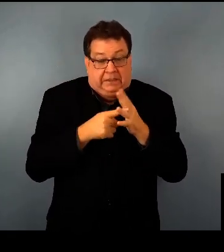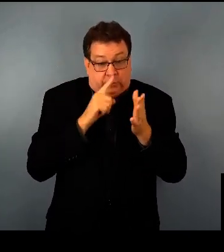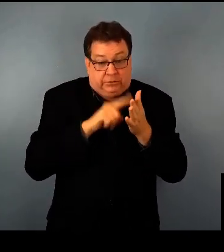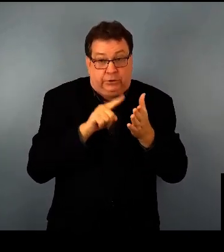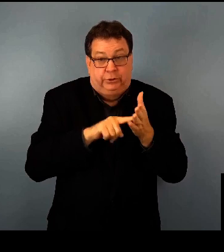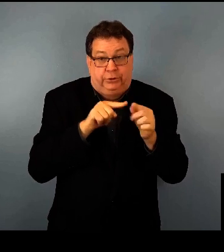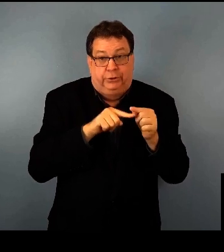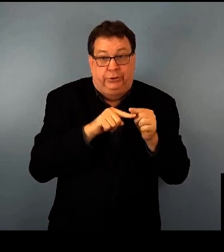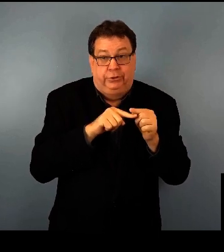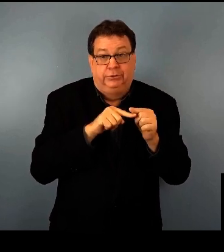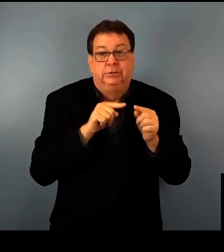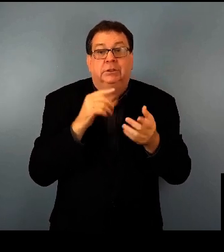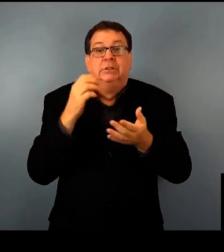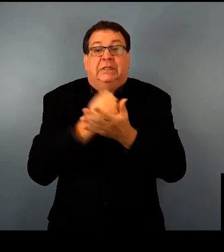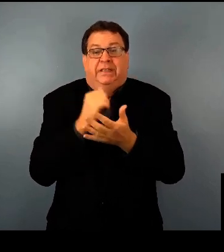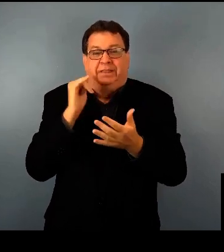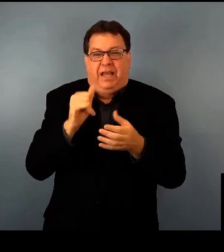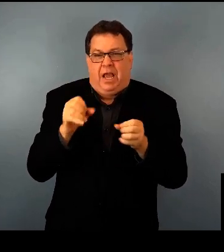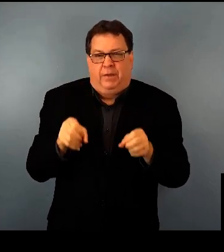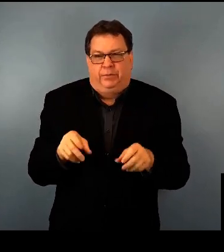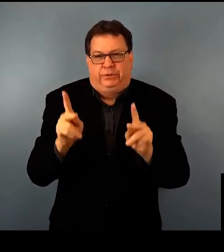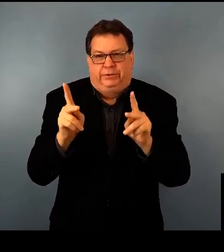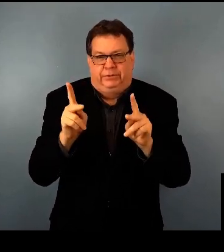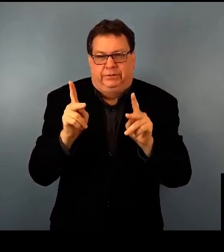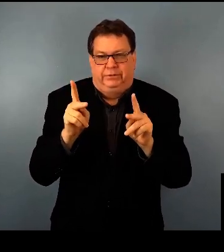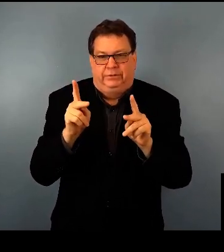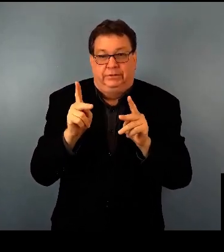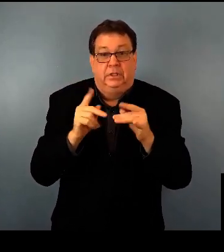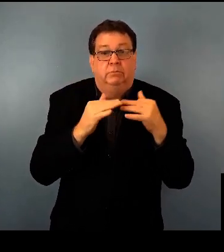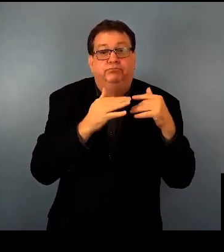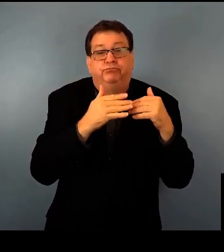so that there will be more options available on the other end of things.